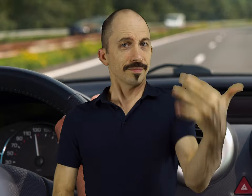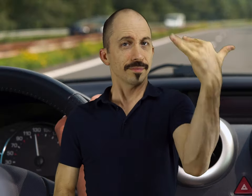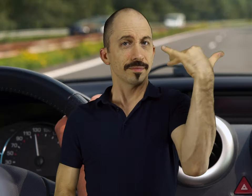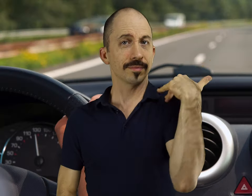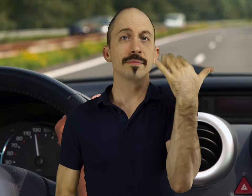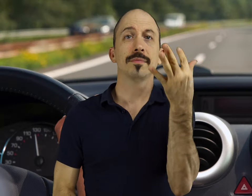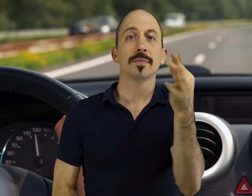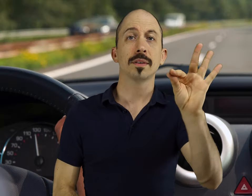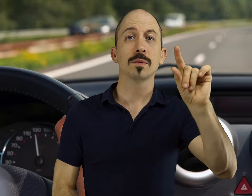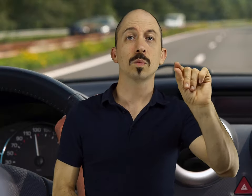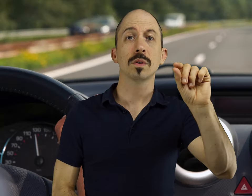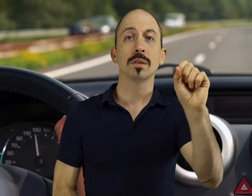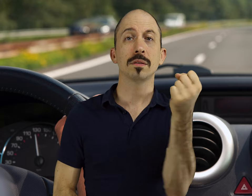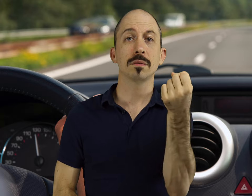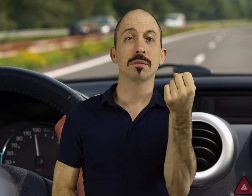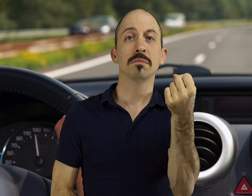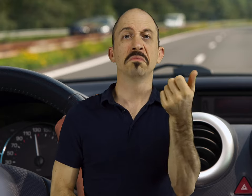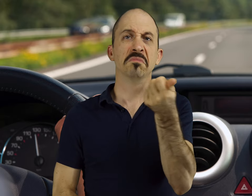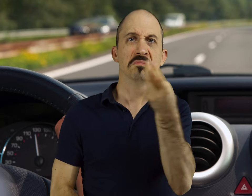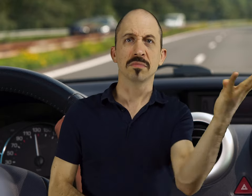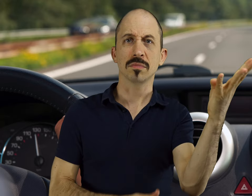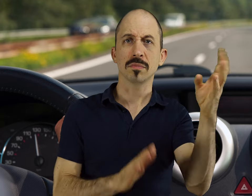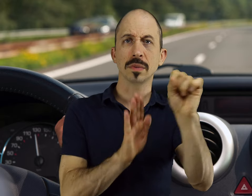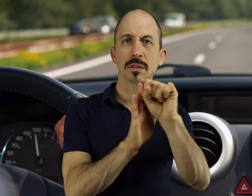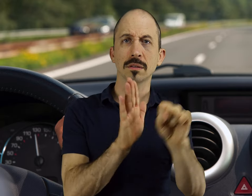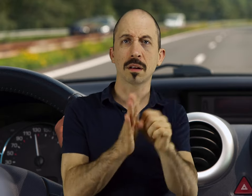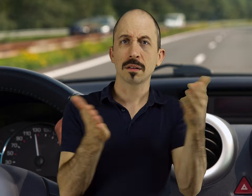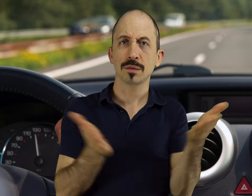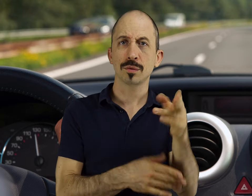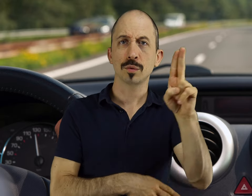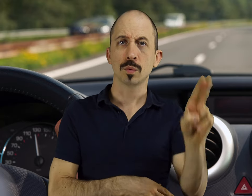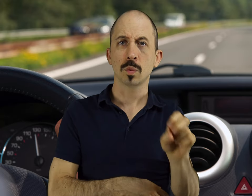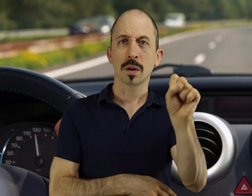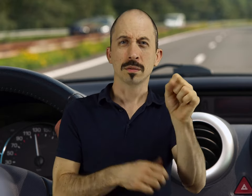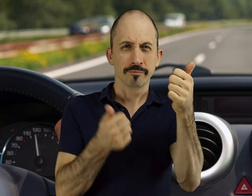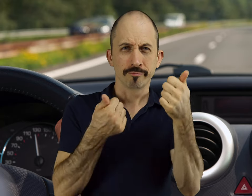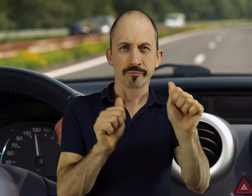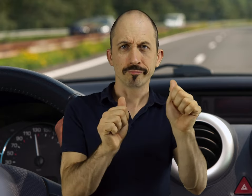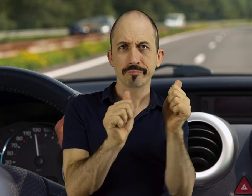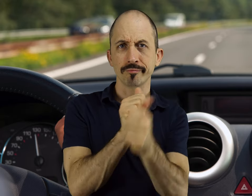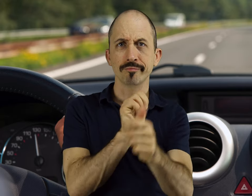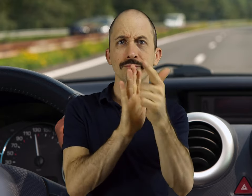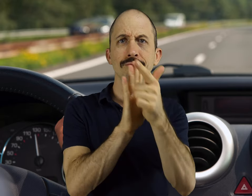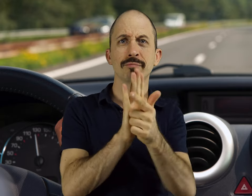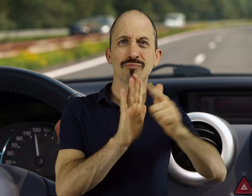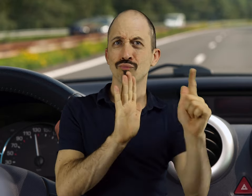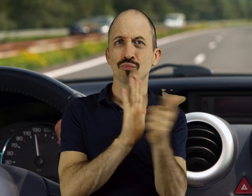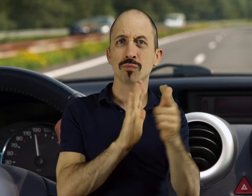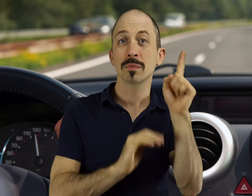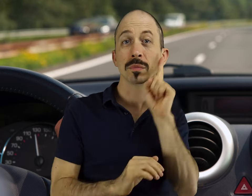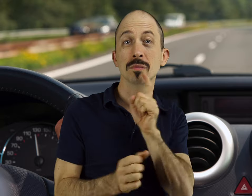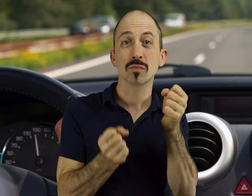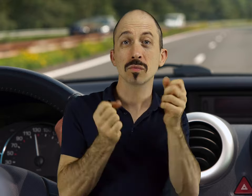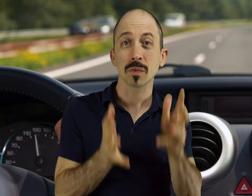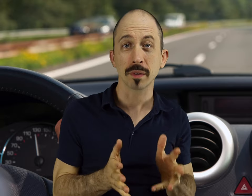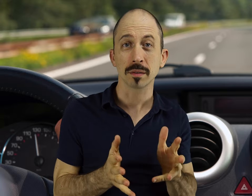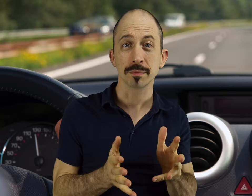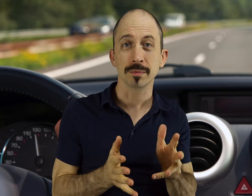Long ago, in the 1920's, several states here in the US tried to pass a law banning Deaf drivers.